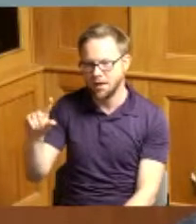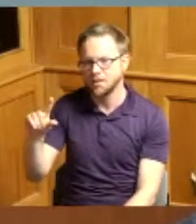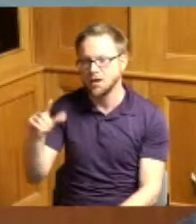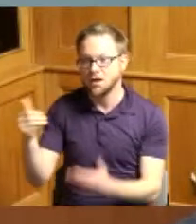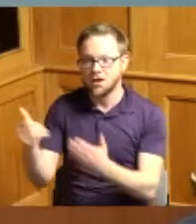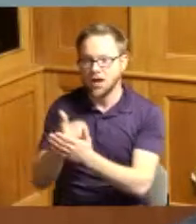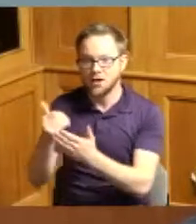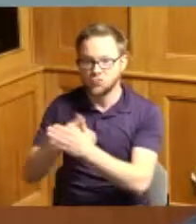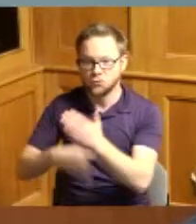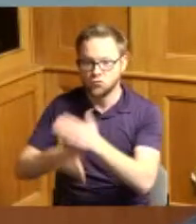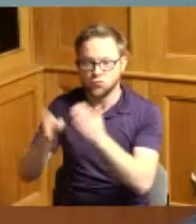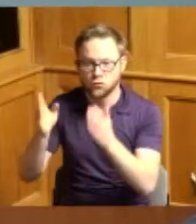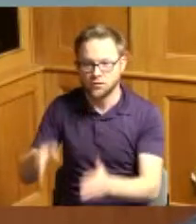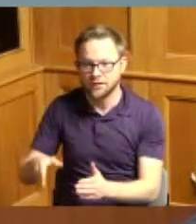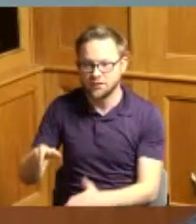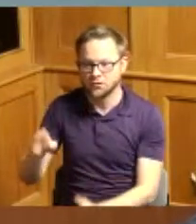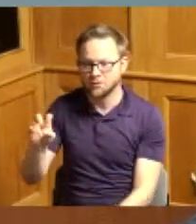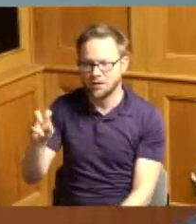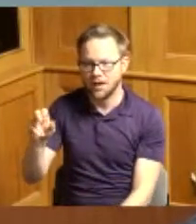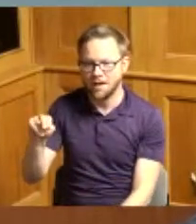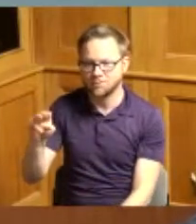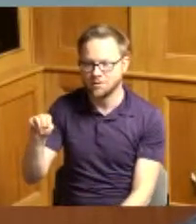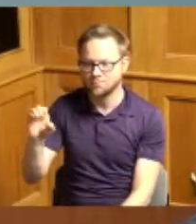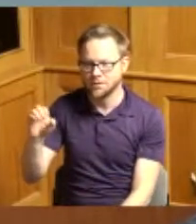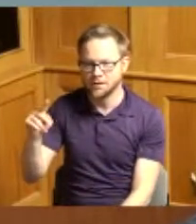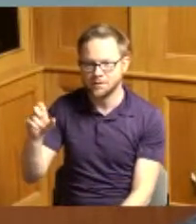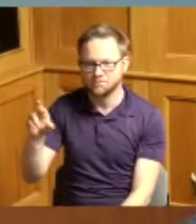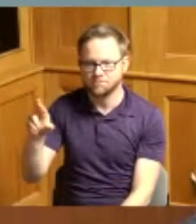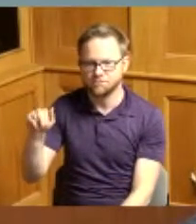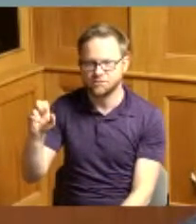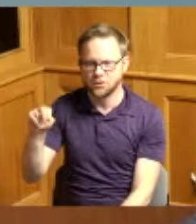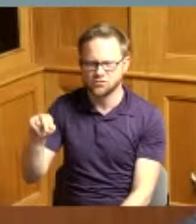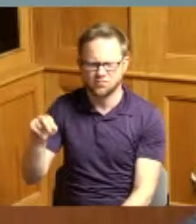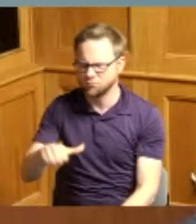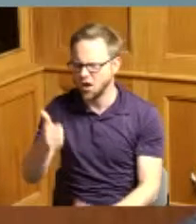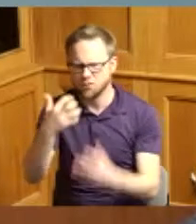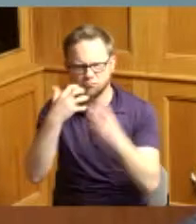and many other valued players who make up this great team are leading the Bengals to Super